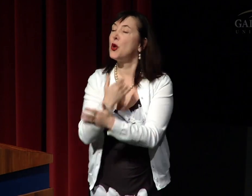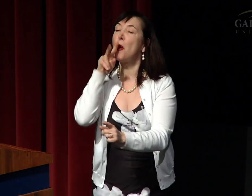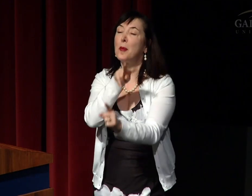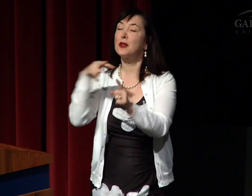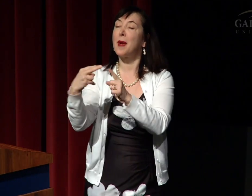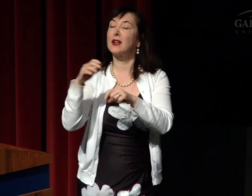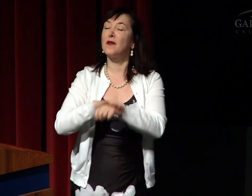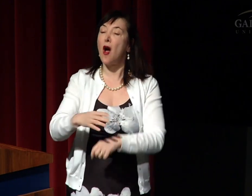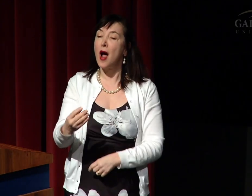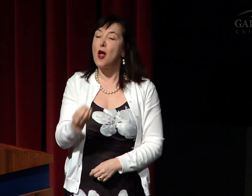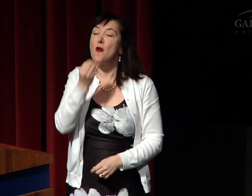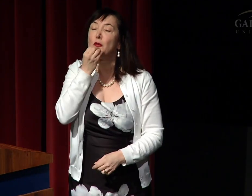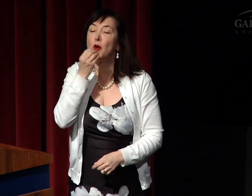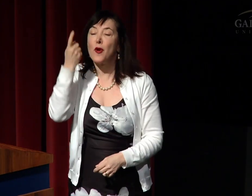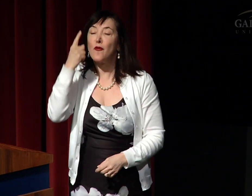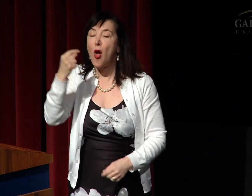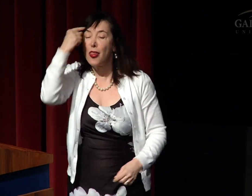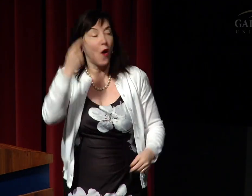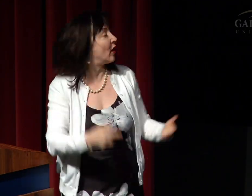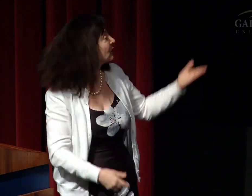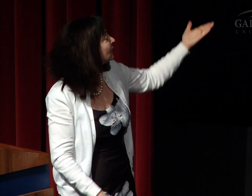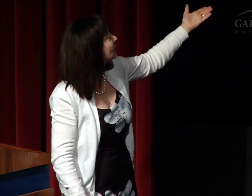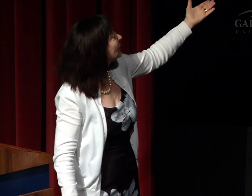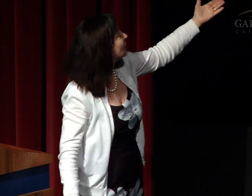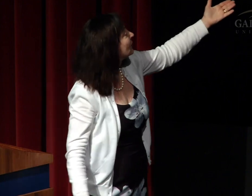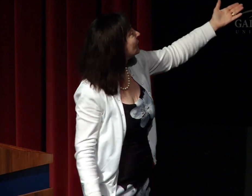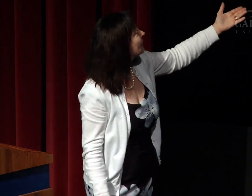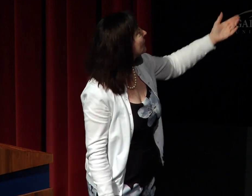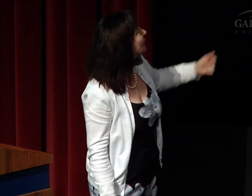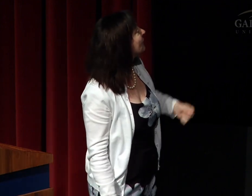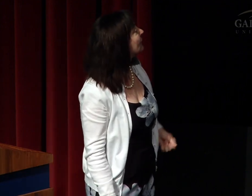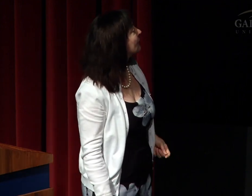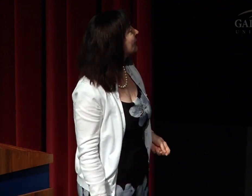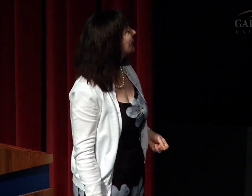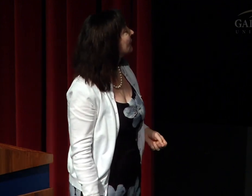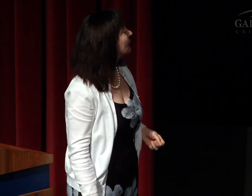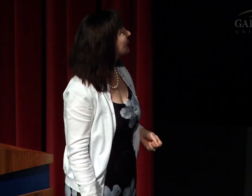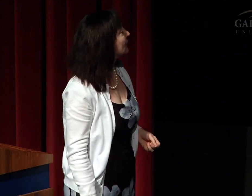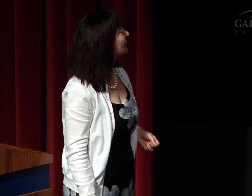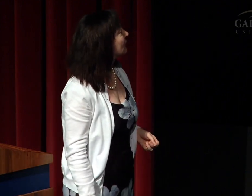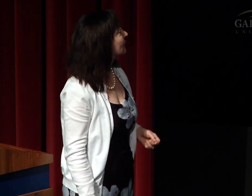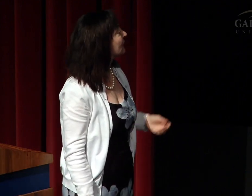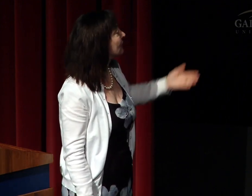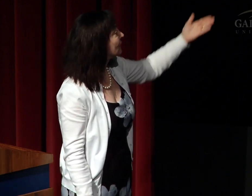In sum, this offers new perspectives on food for thought.